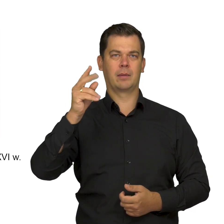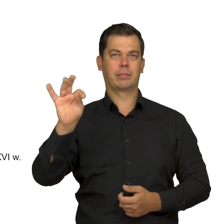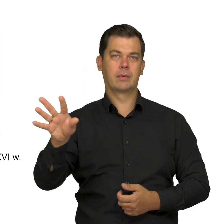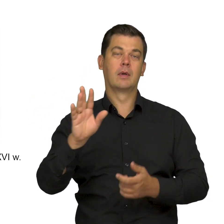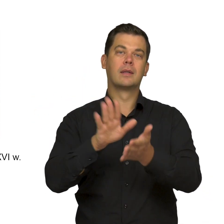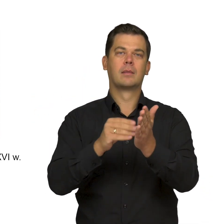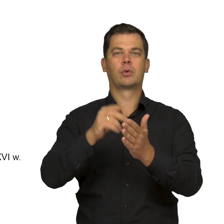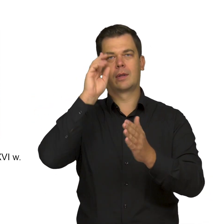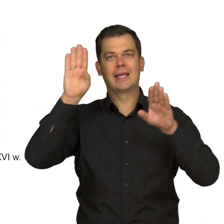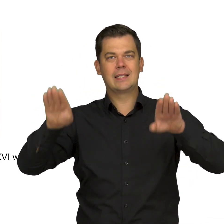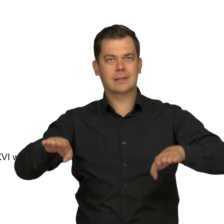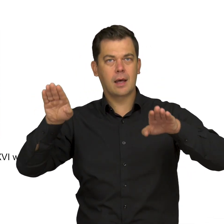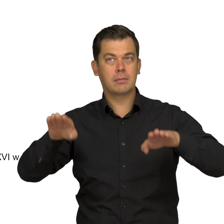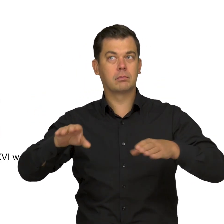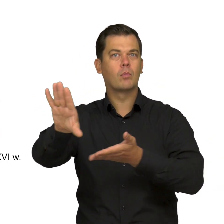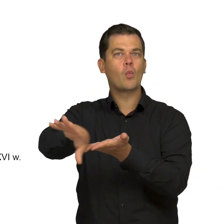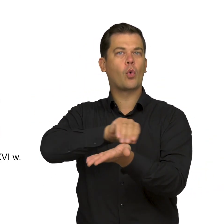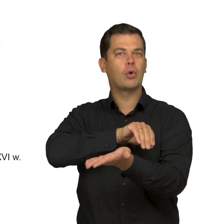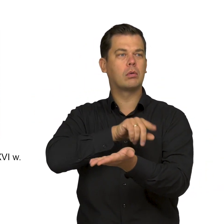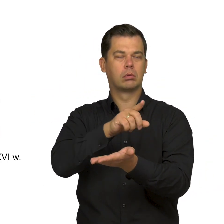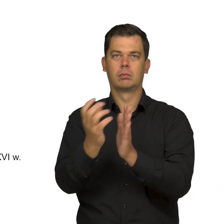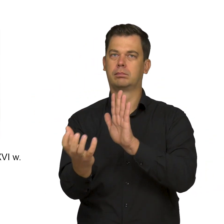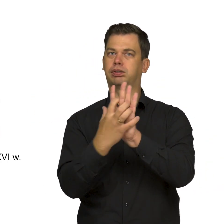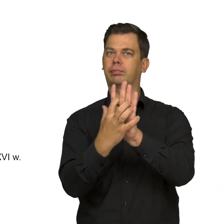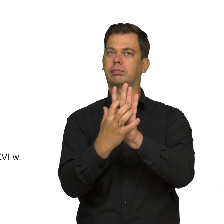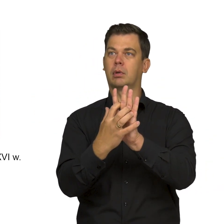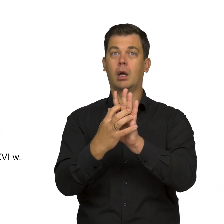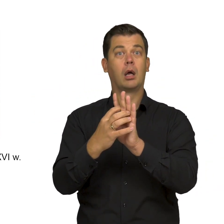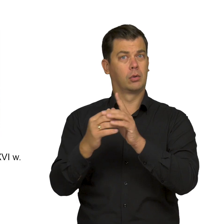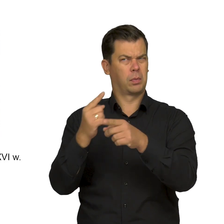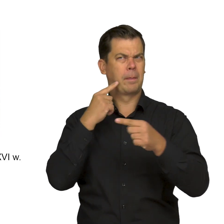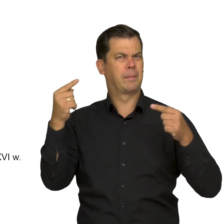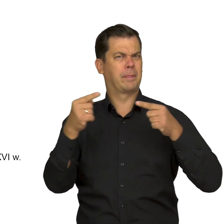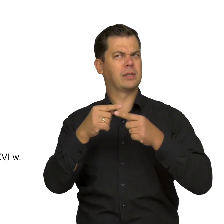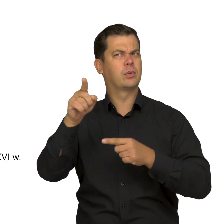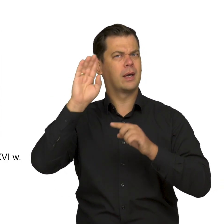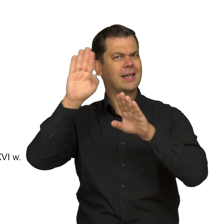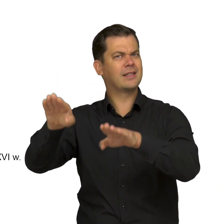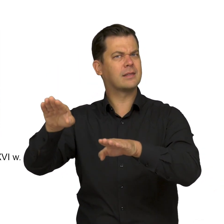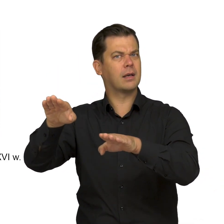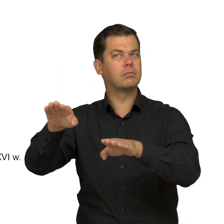for instance Icelandic manuscripts, some of which feature similar representations.